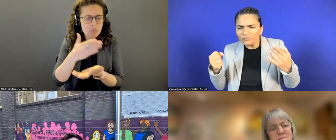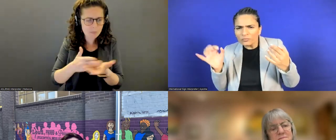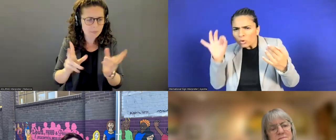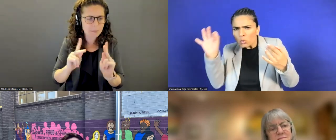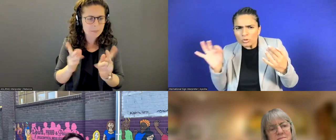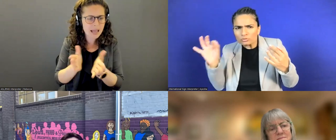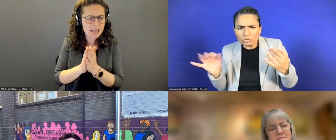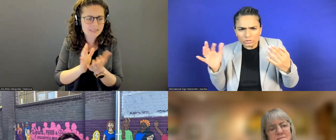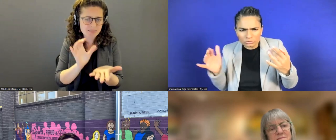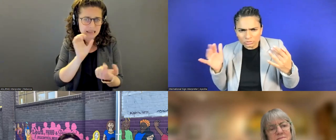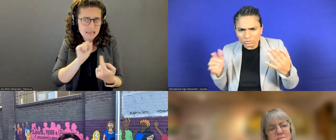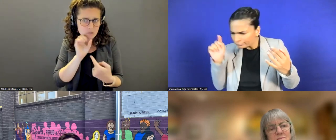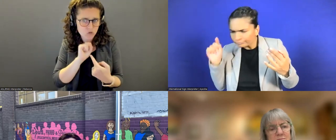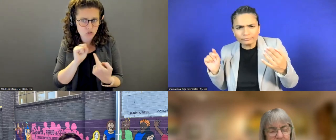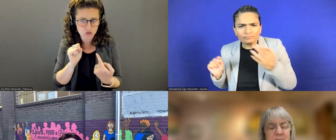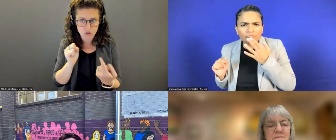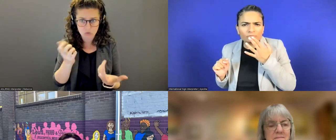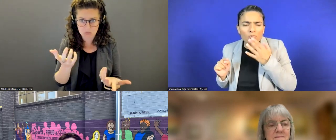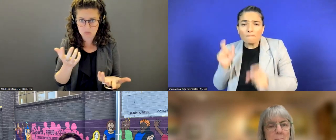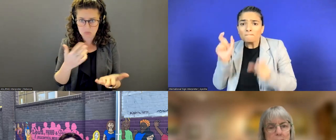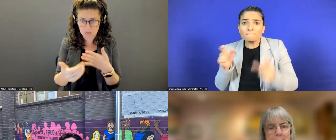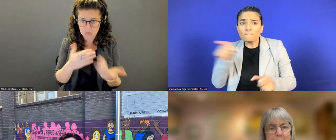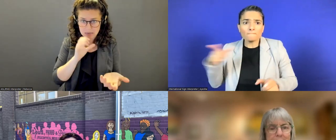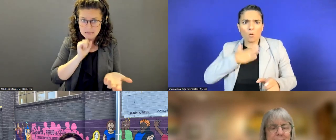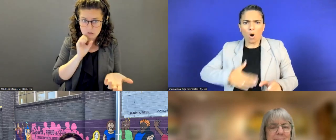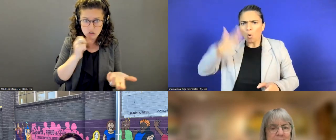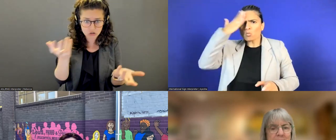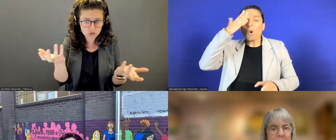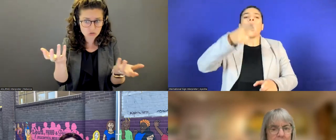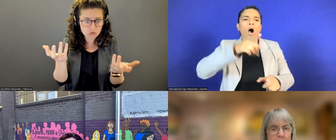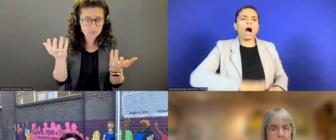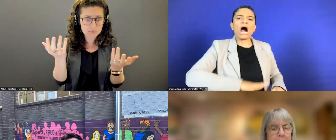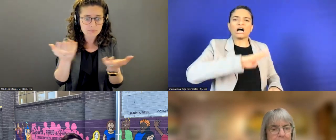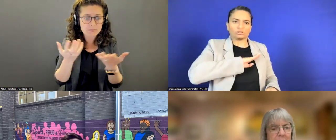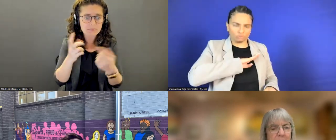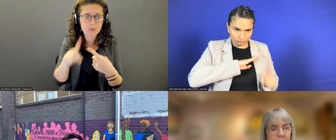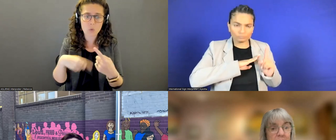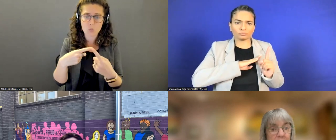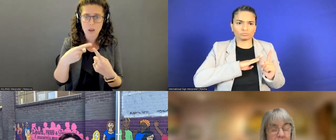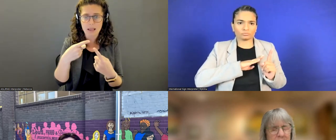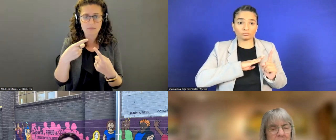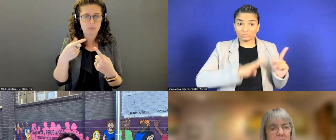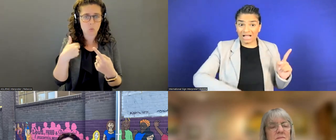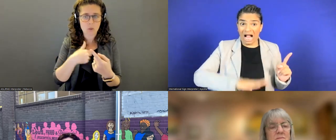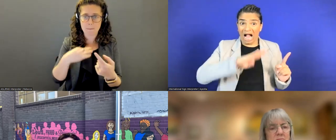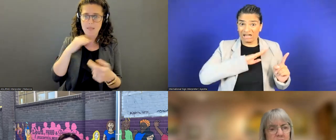Is age a factor in, you know, when you're seeking employment.